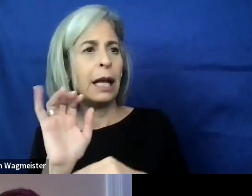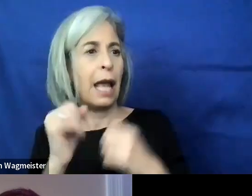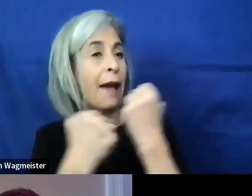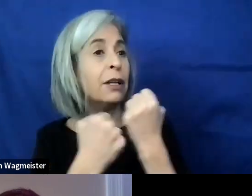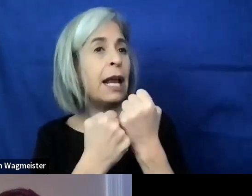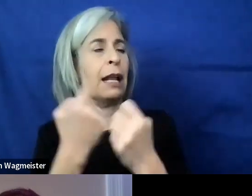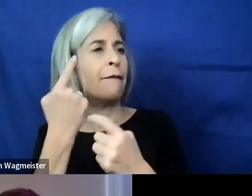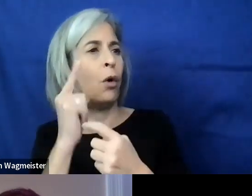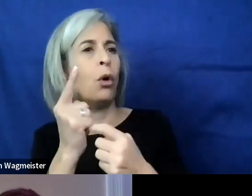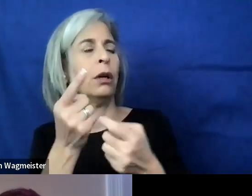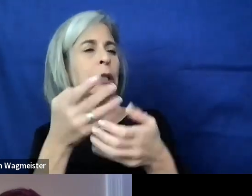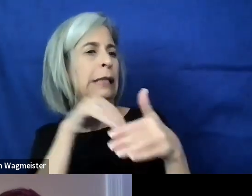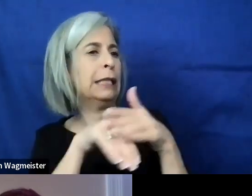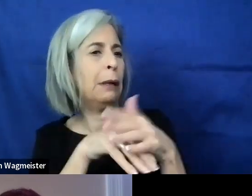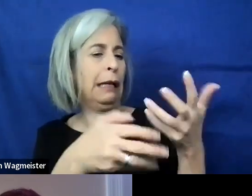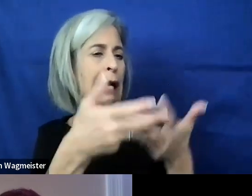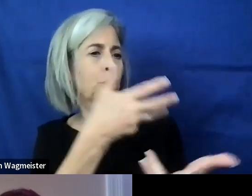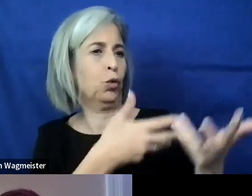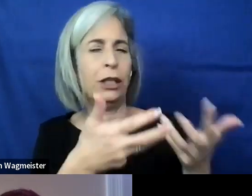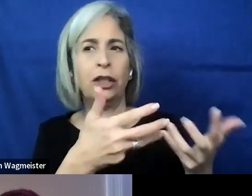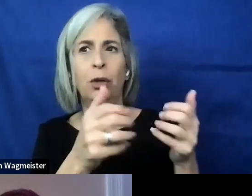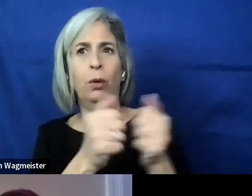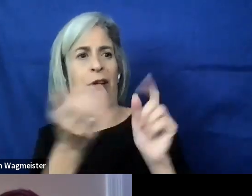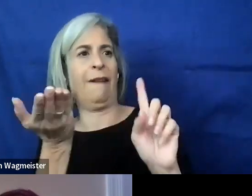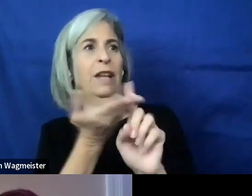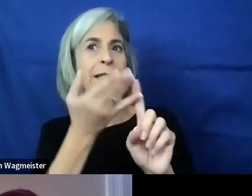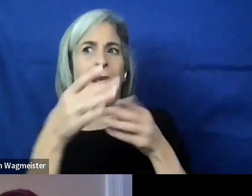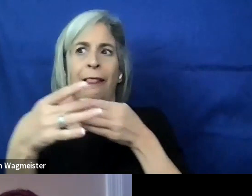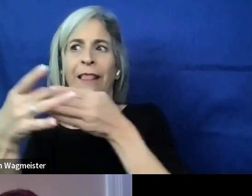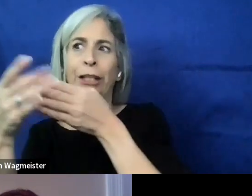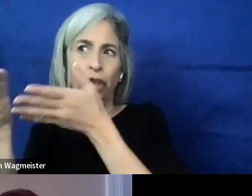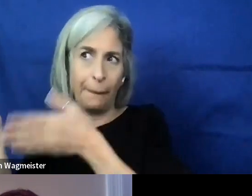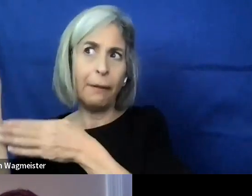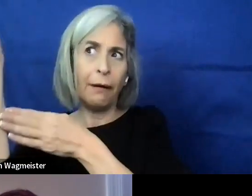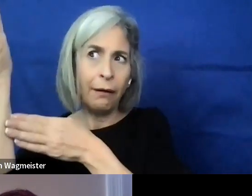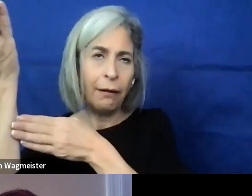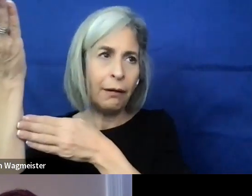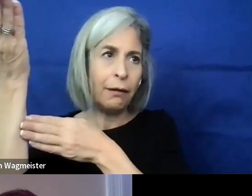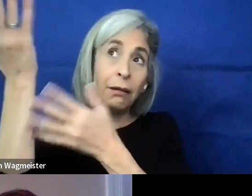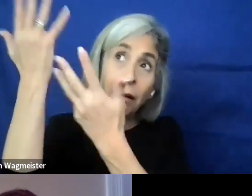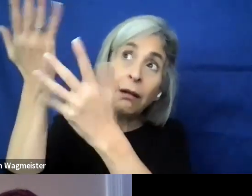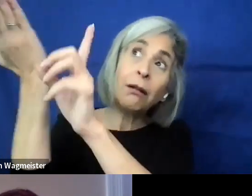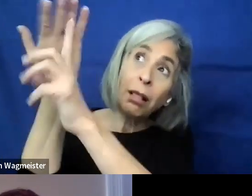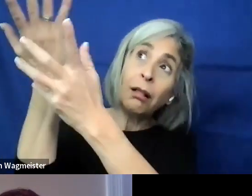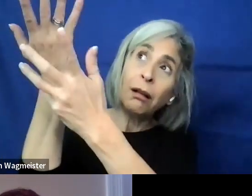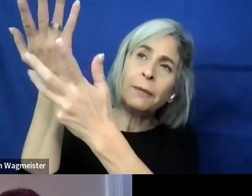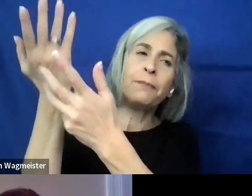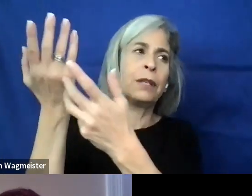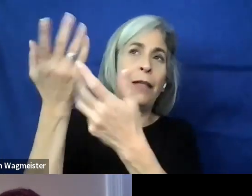integration and convincing the leadership at the, you know, like workplaces.